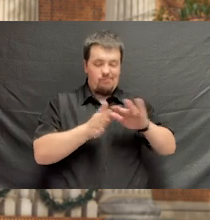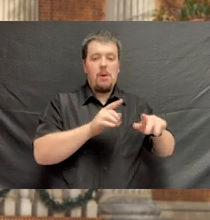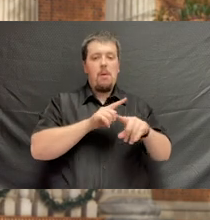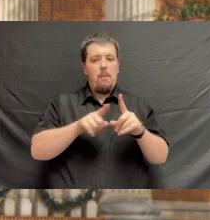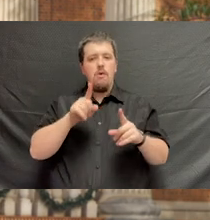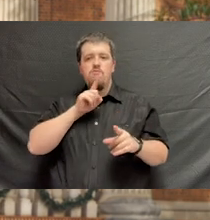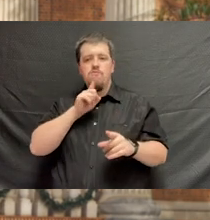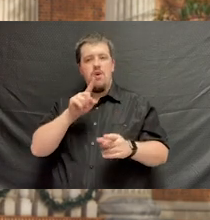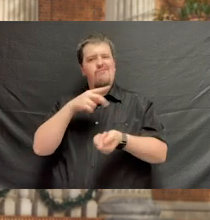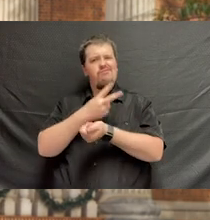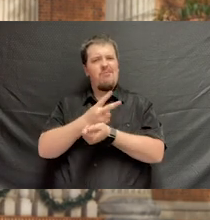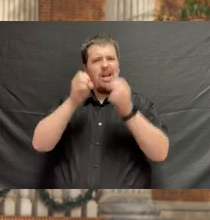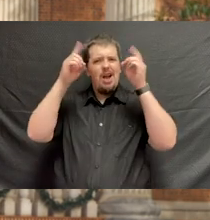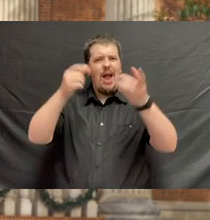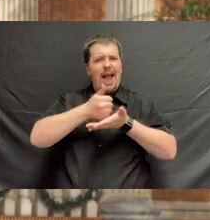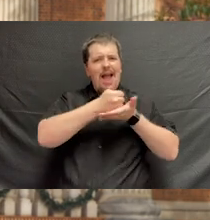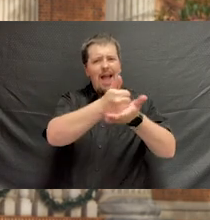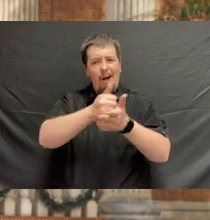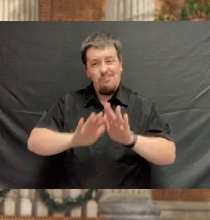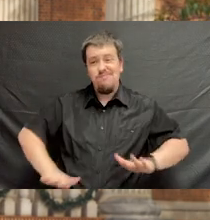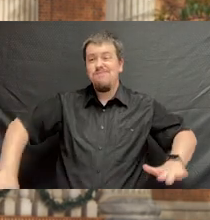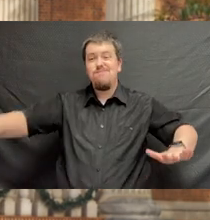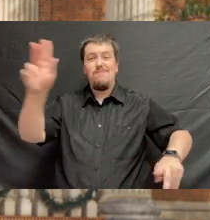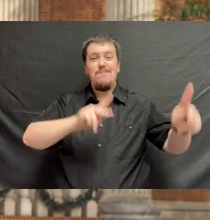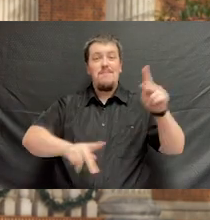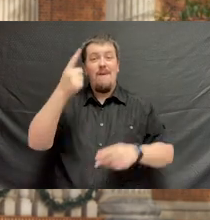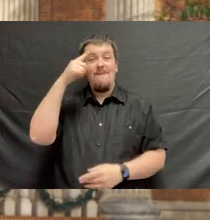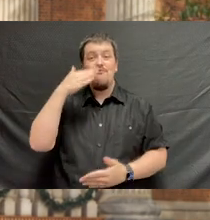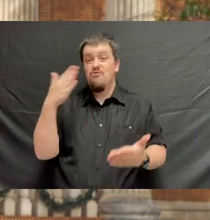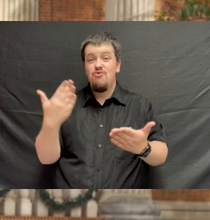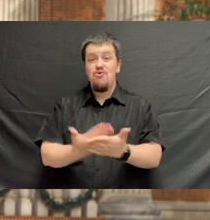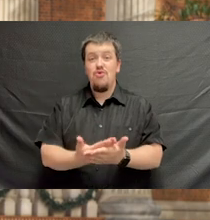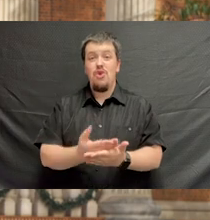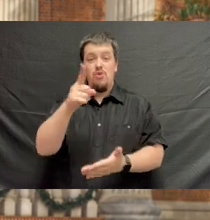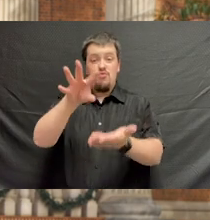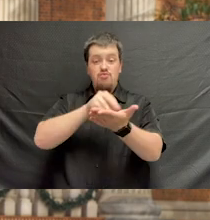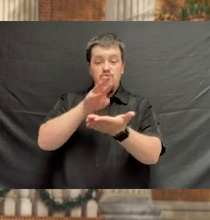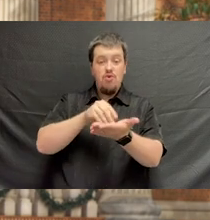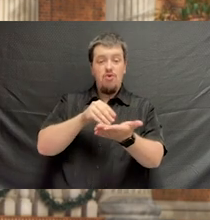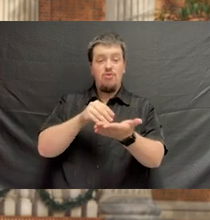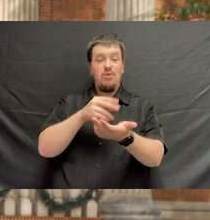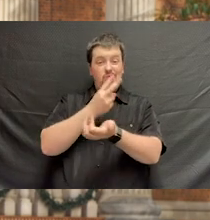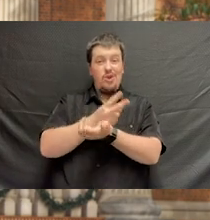graduate education contributes to the greater public good. What you have learned as a graduate student